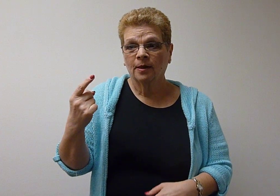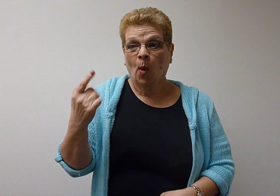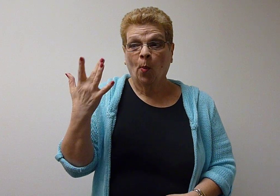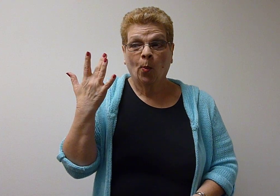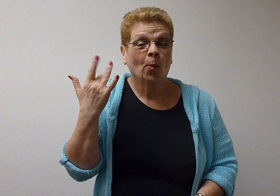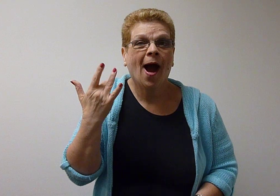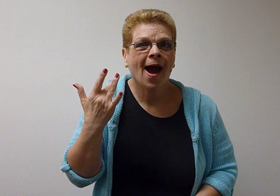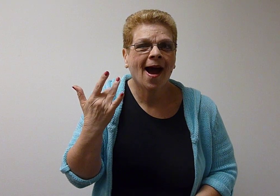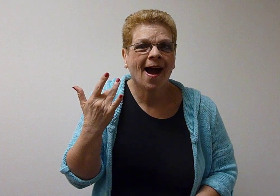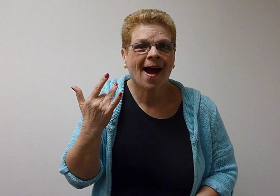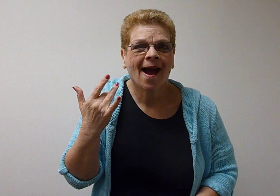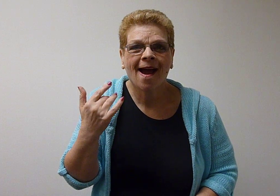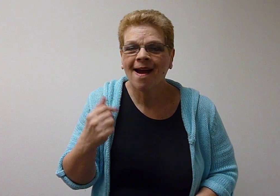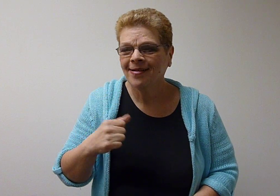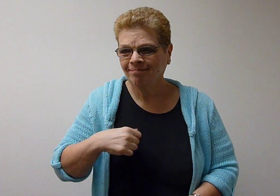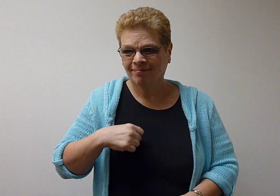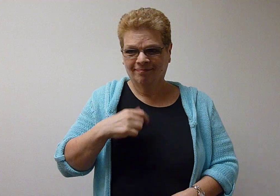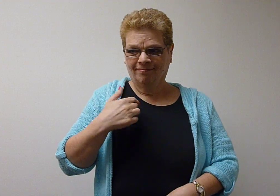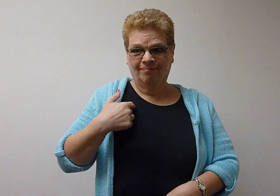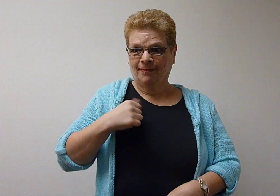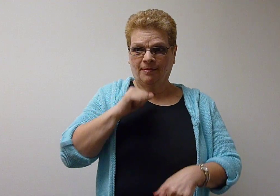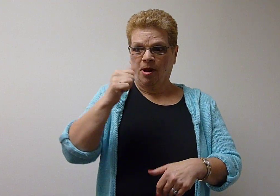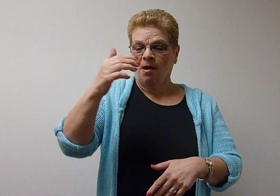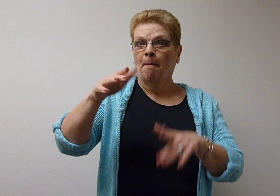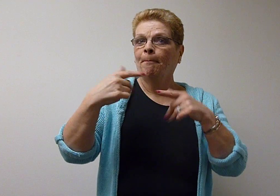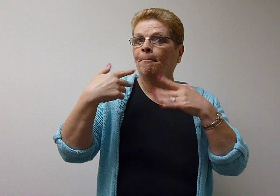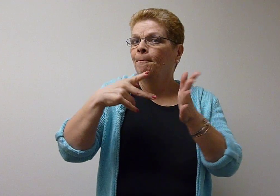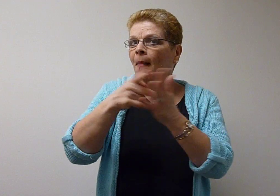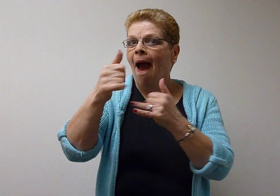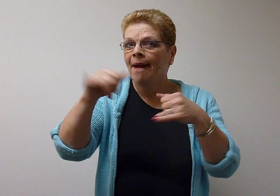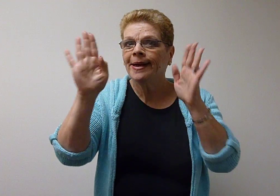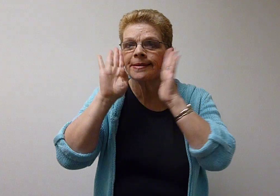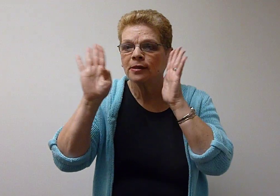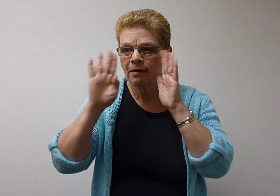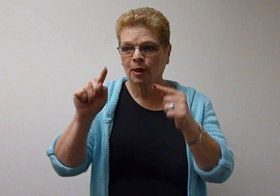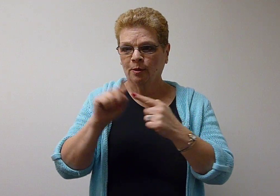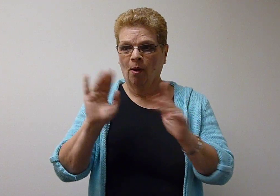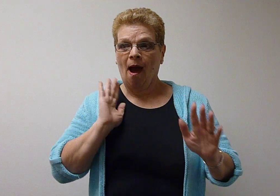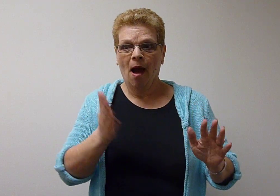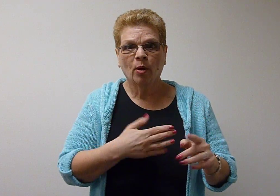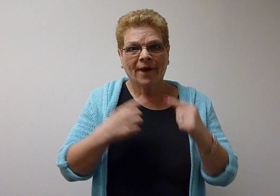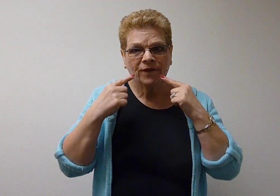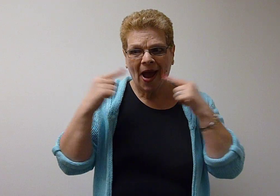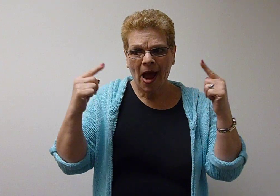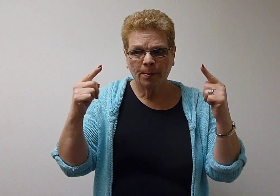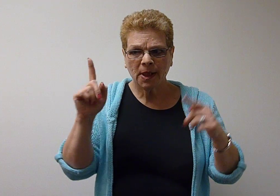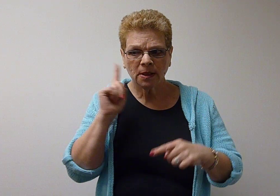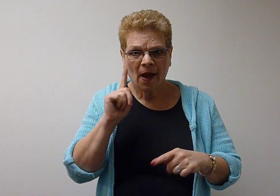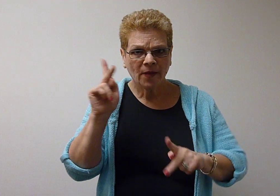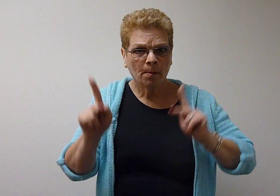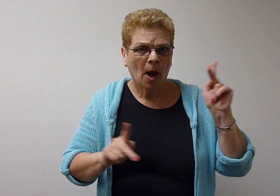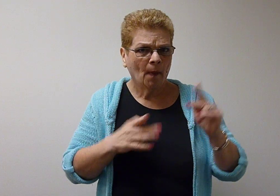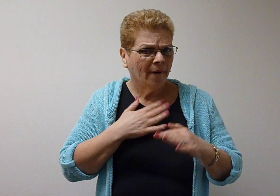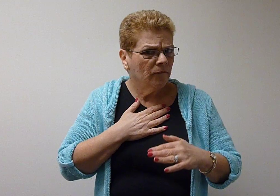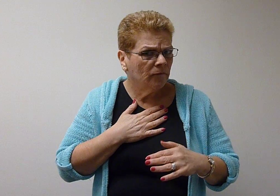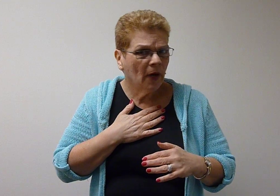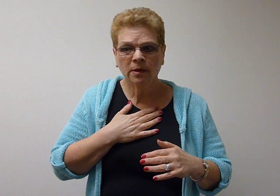because I did not pay any attention to our Famous Deaf People.